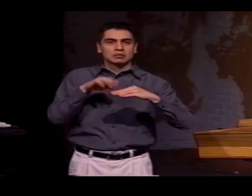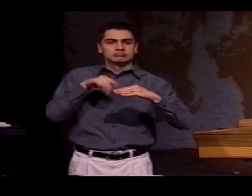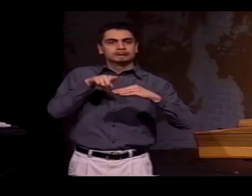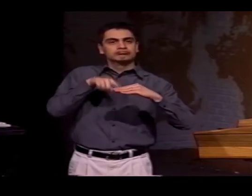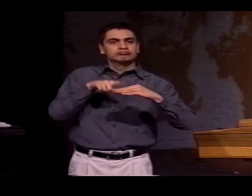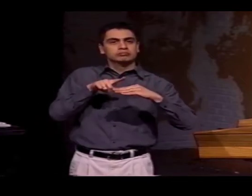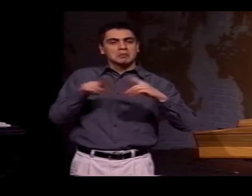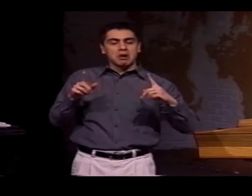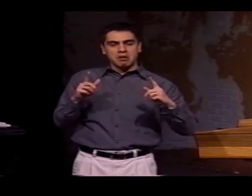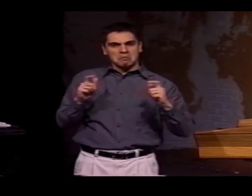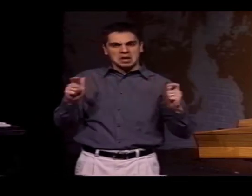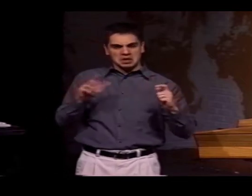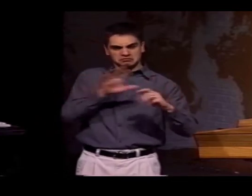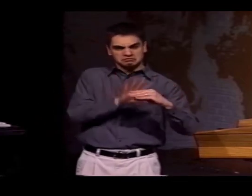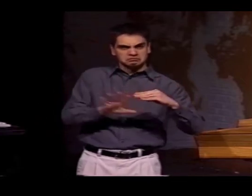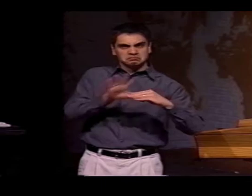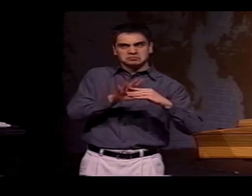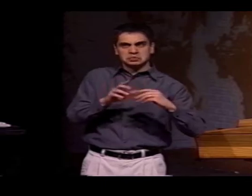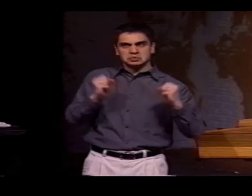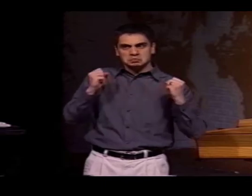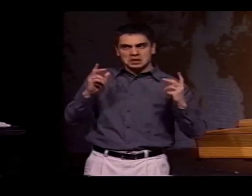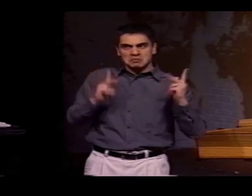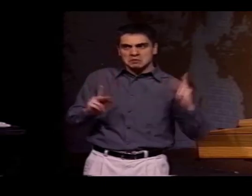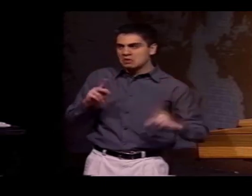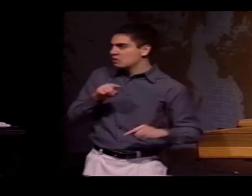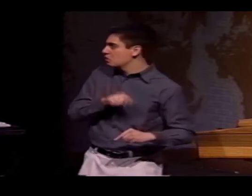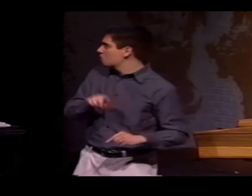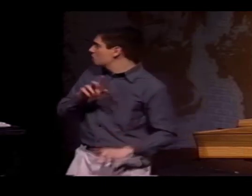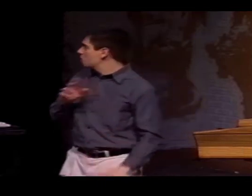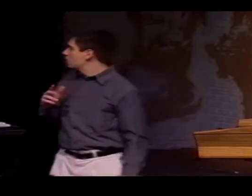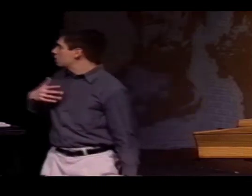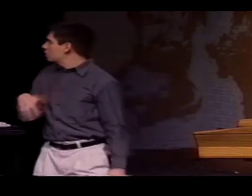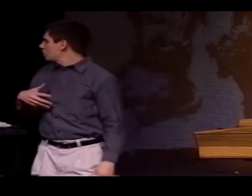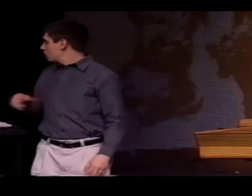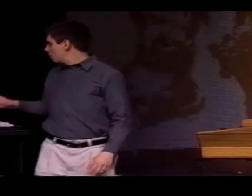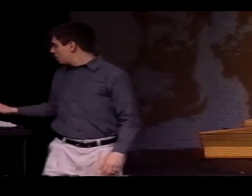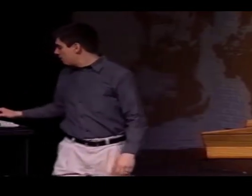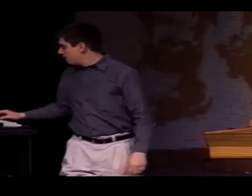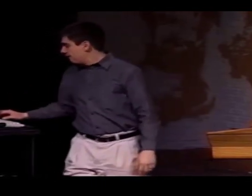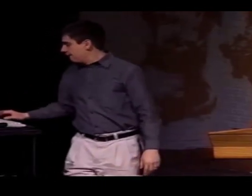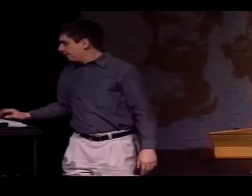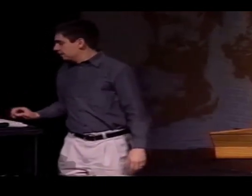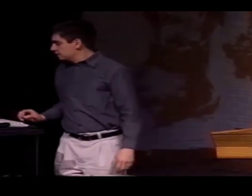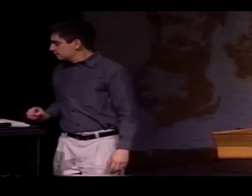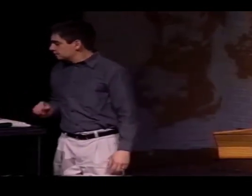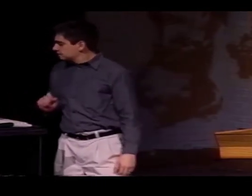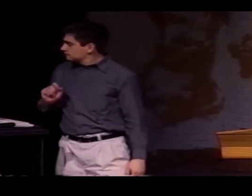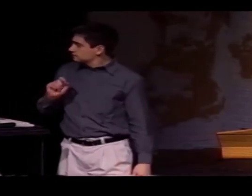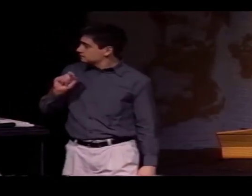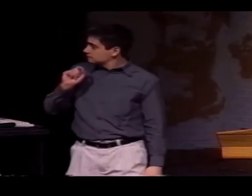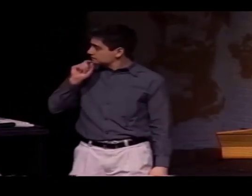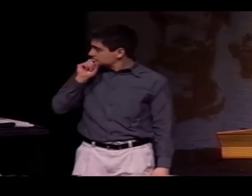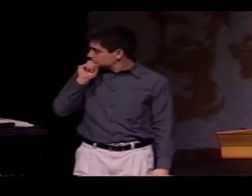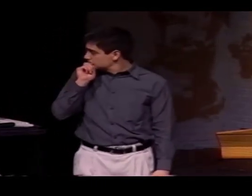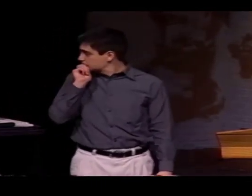SO JUAREZ AND EL PASO ARE VERY, VERY CLOSE TO EACH OTHER, SO THERE'S QUITE A CONDENSED POPULATION THERE.